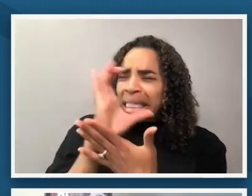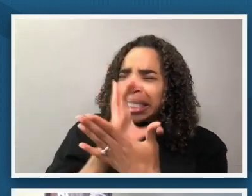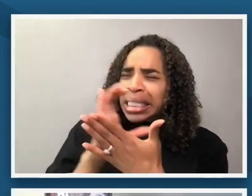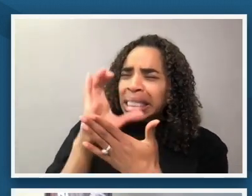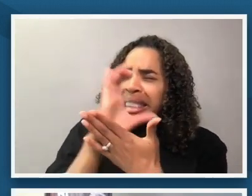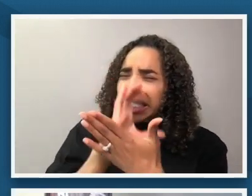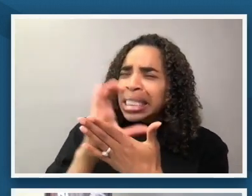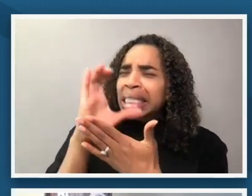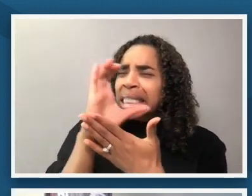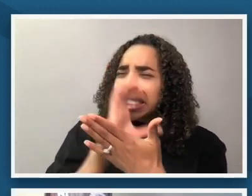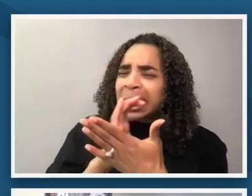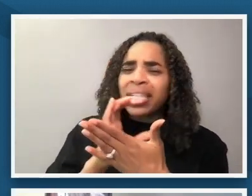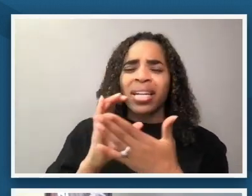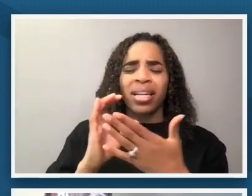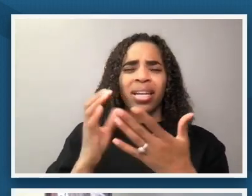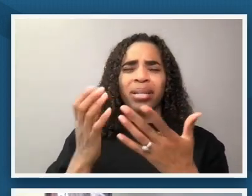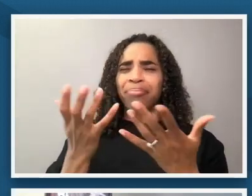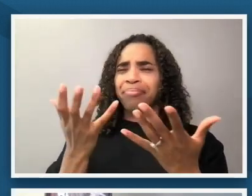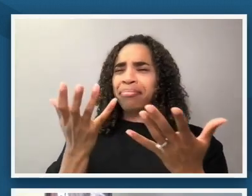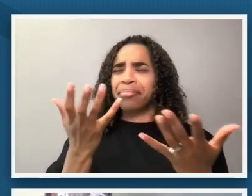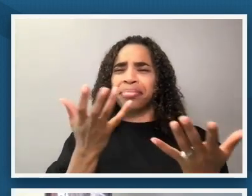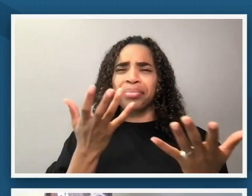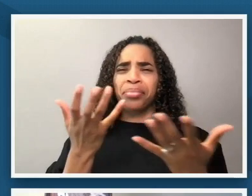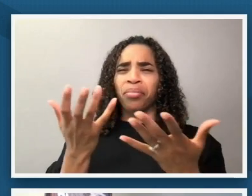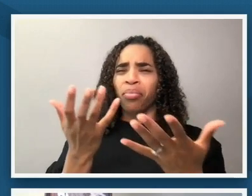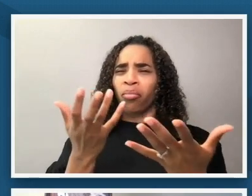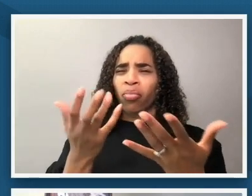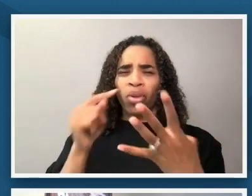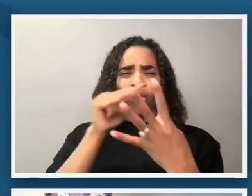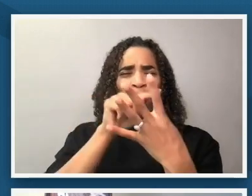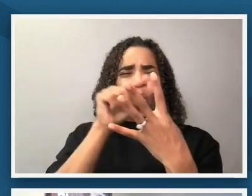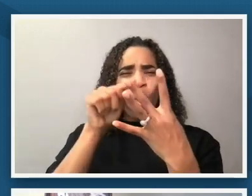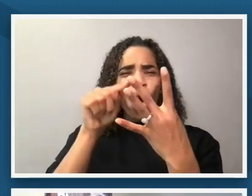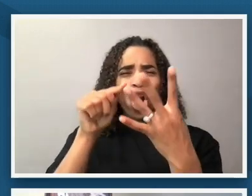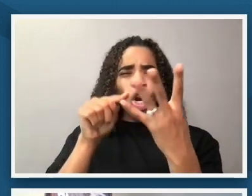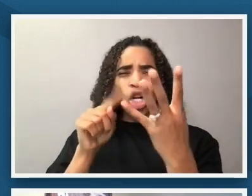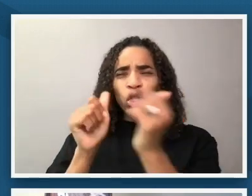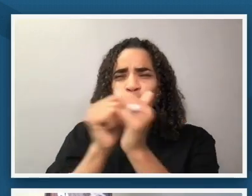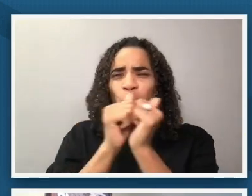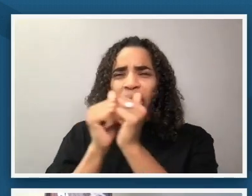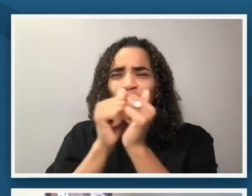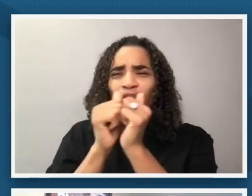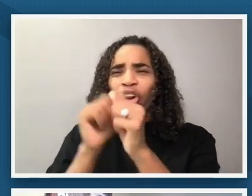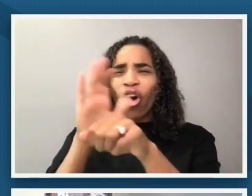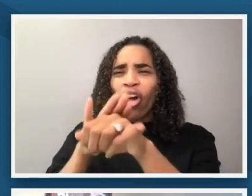overlap of our four figures on the left